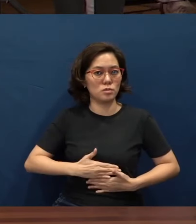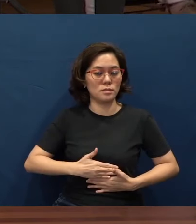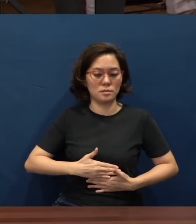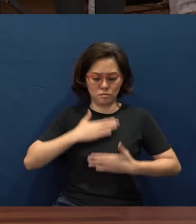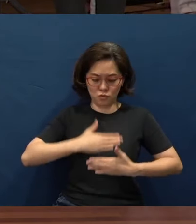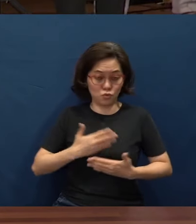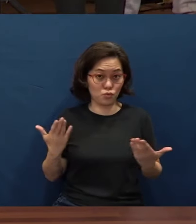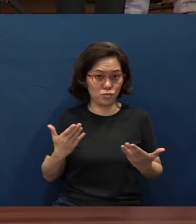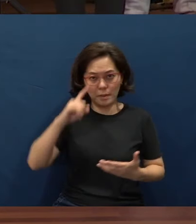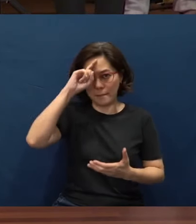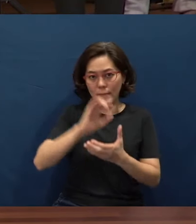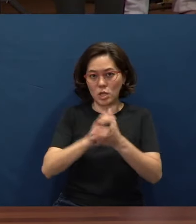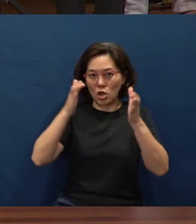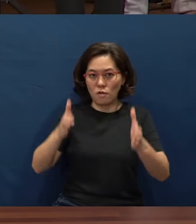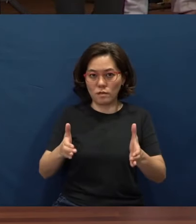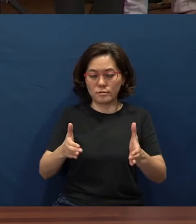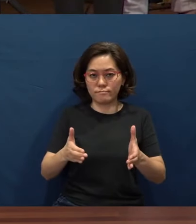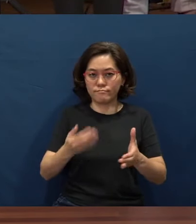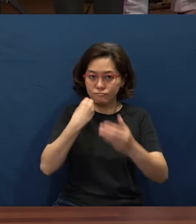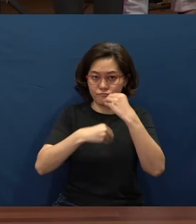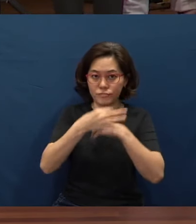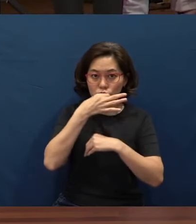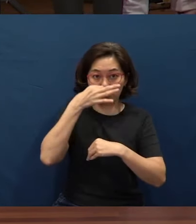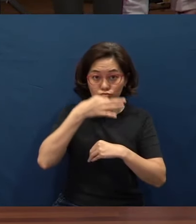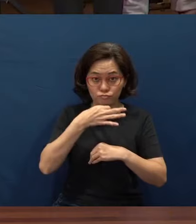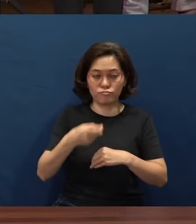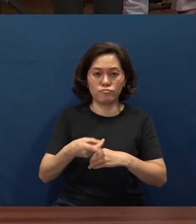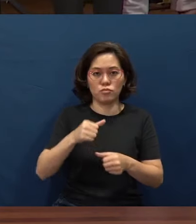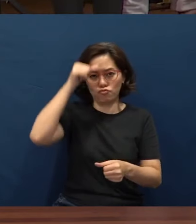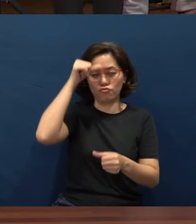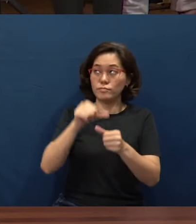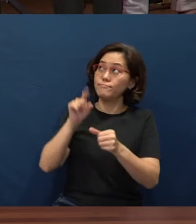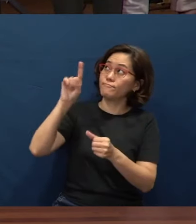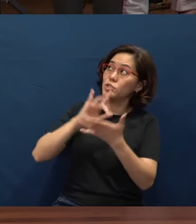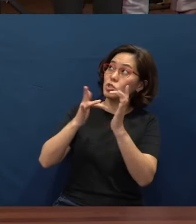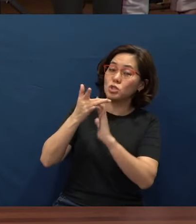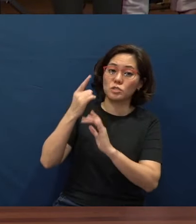to take the Holy Communion, to remember Jesus for who He is